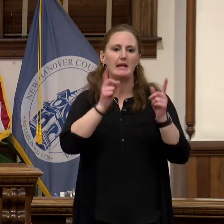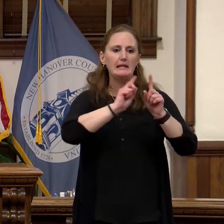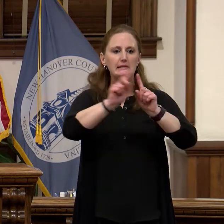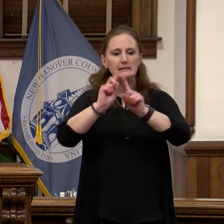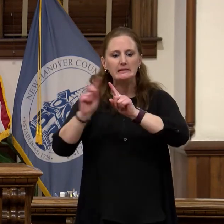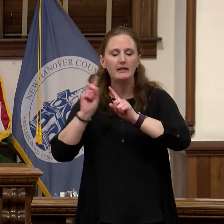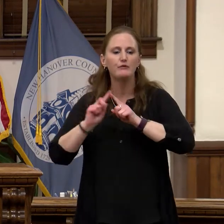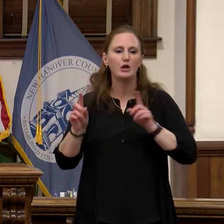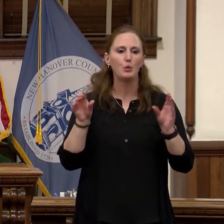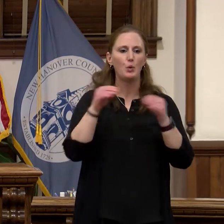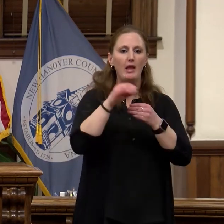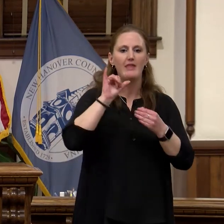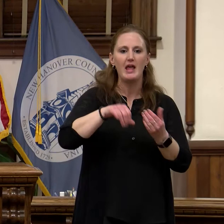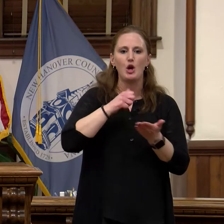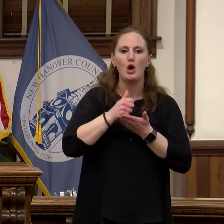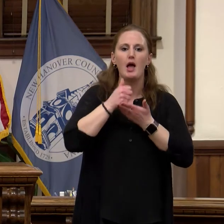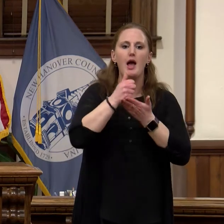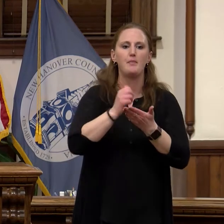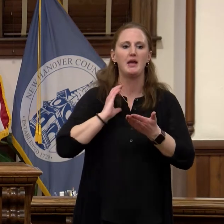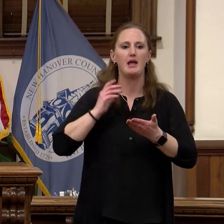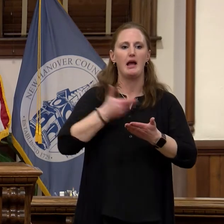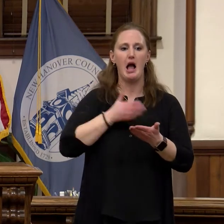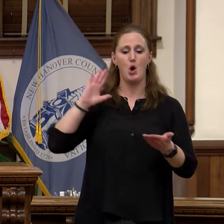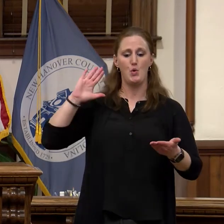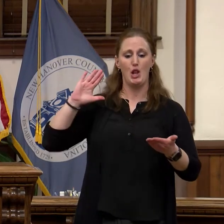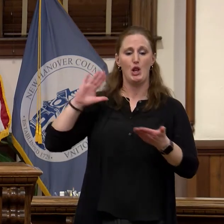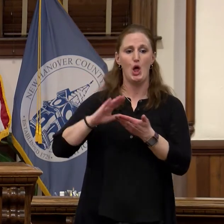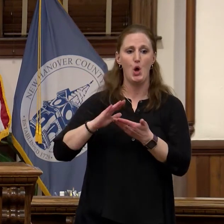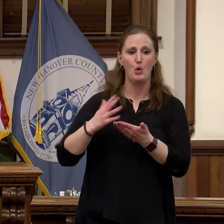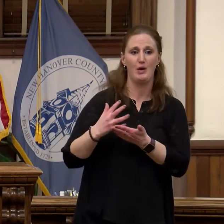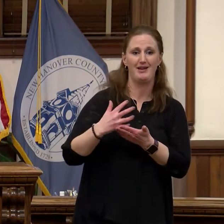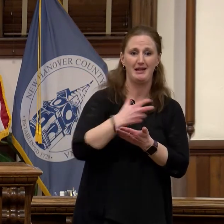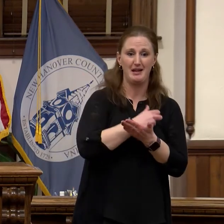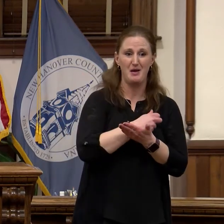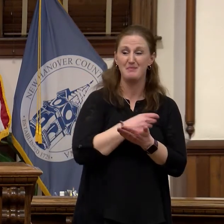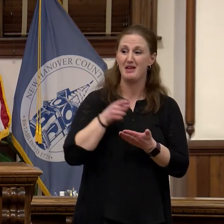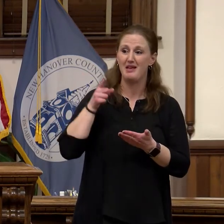our low-income neighbors who make sixty percent or less of the area median